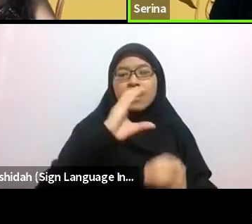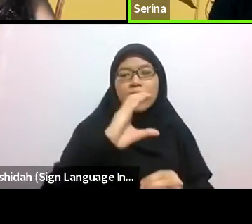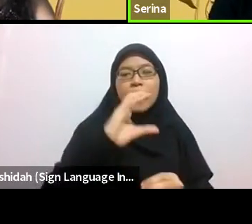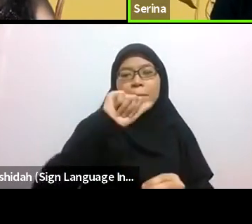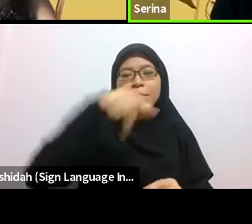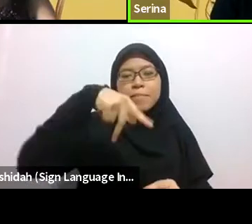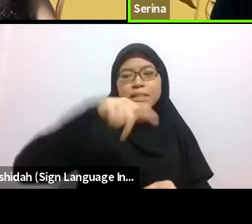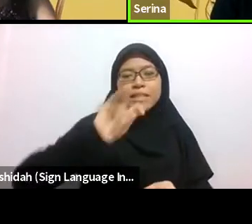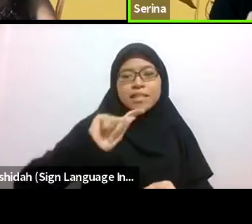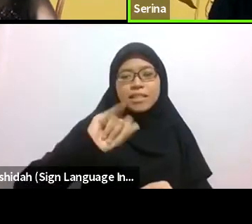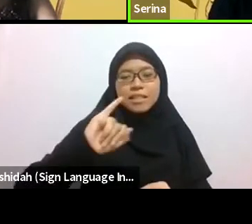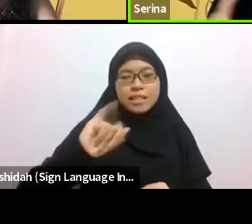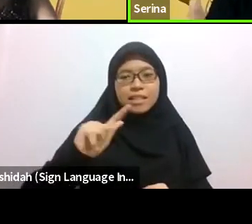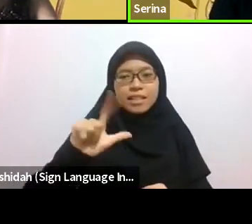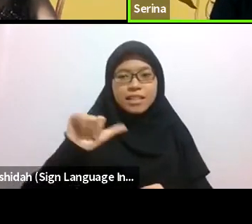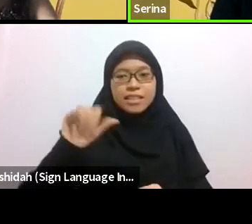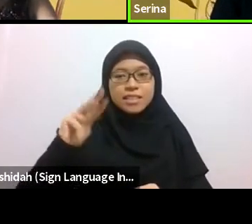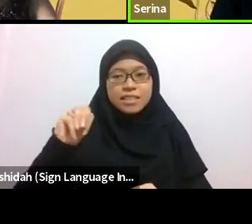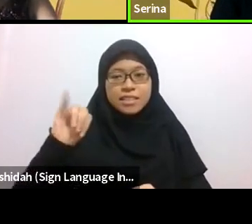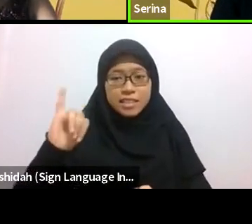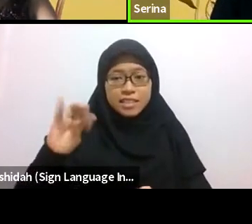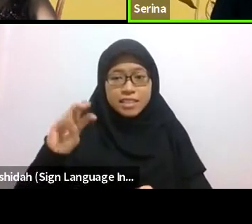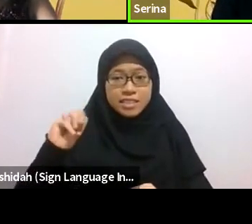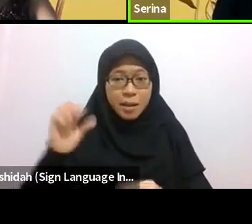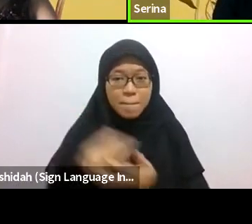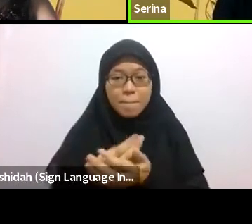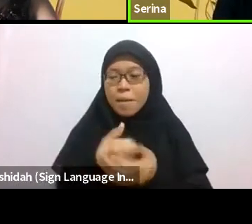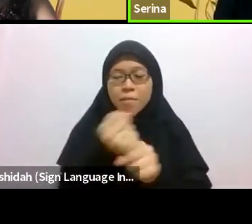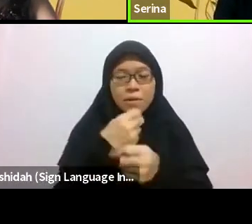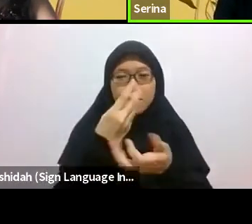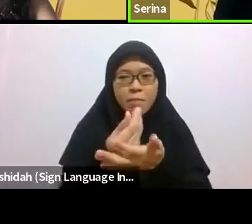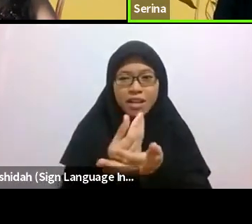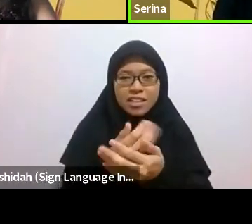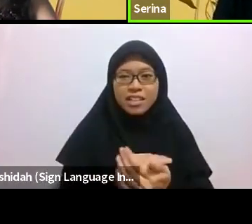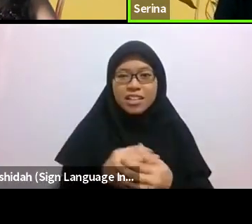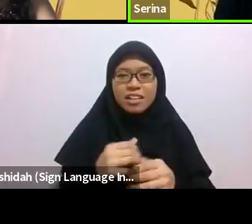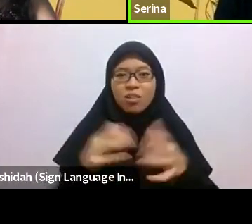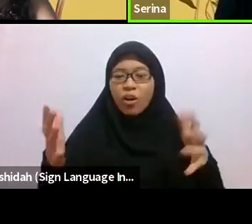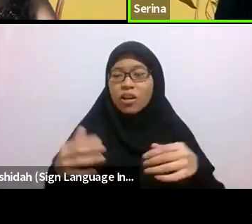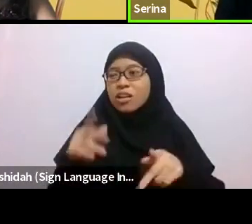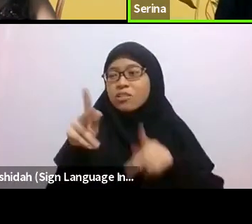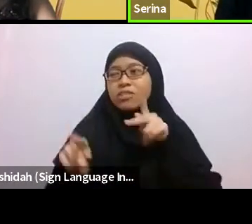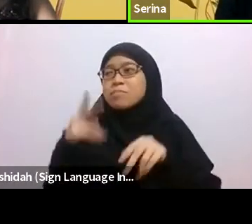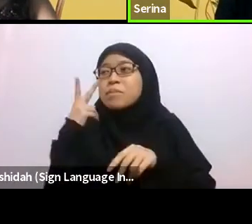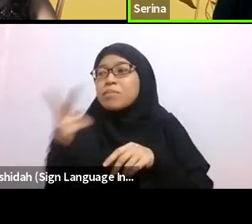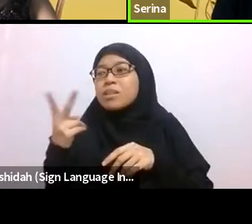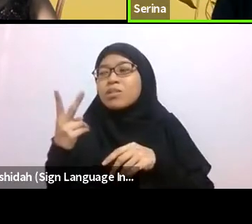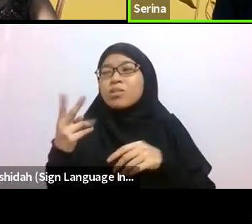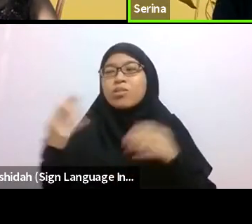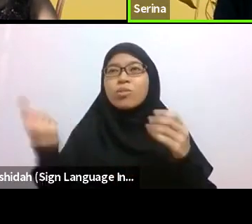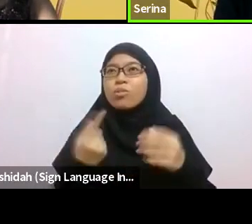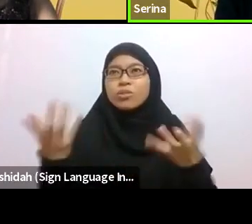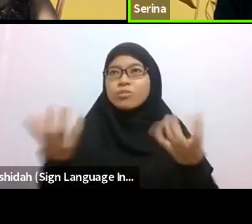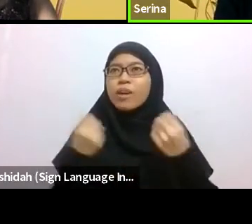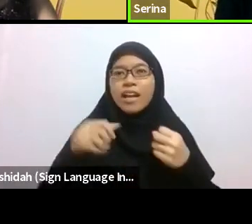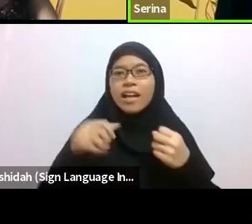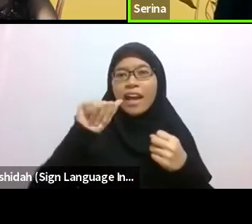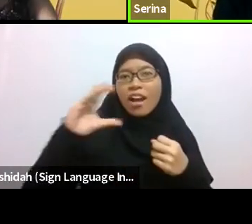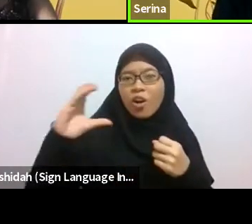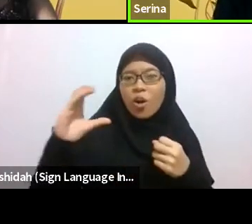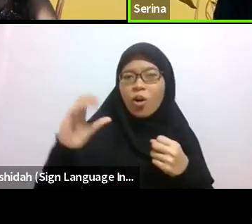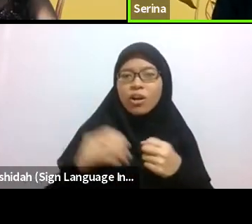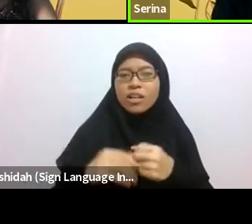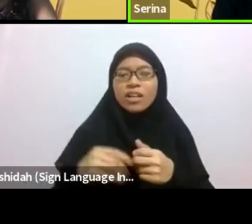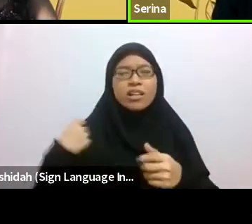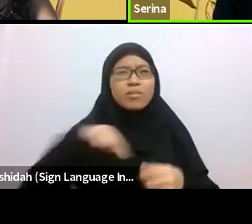We forget that Singapore is an island, and we have sea all around us, and there is pockets of nature that we can go out and touch and feel.